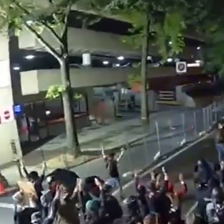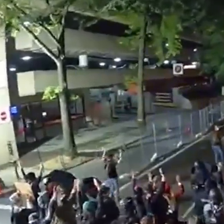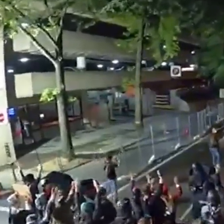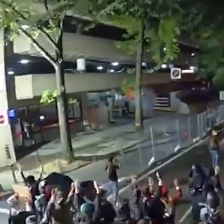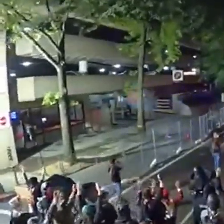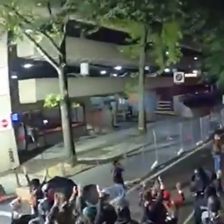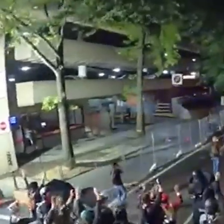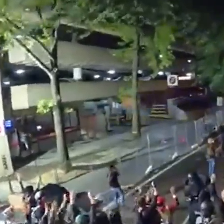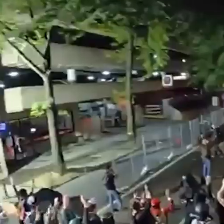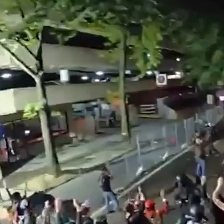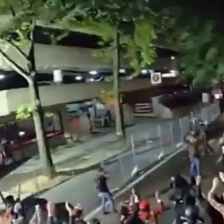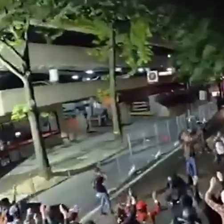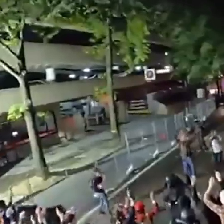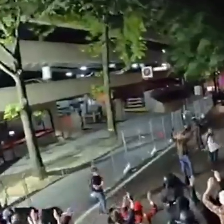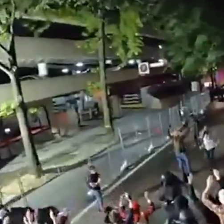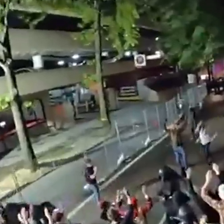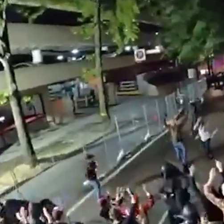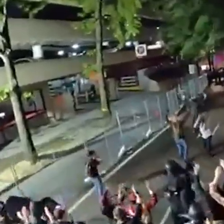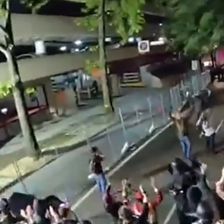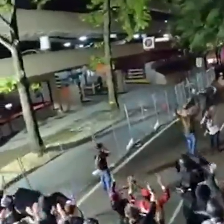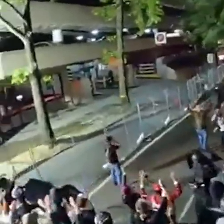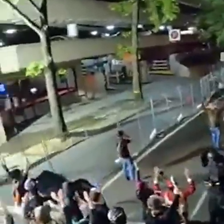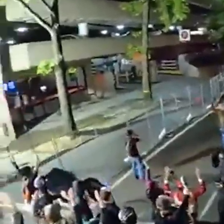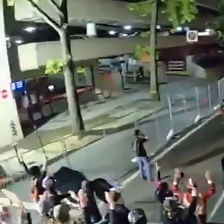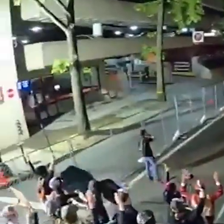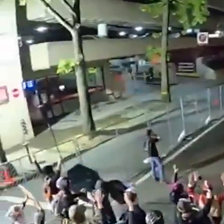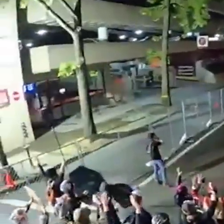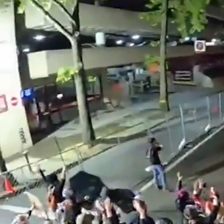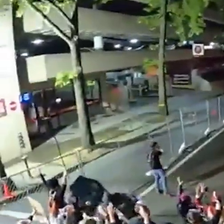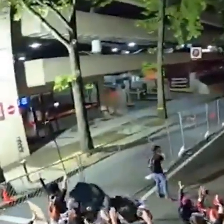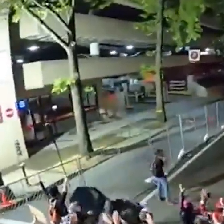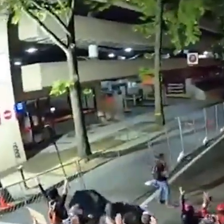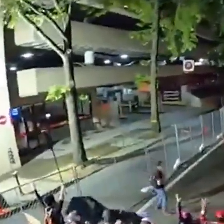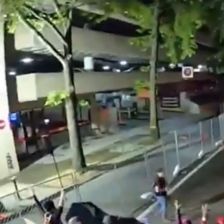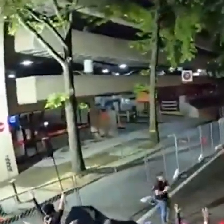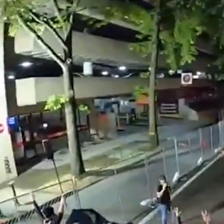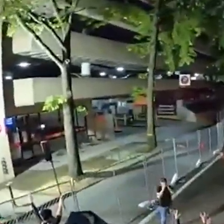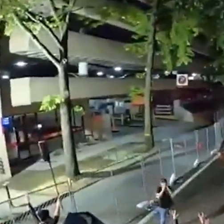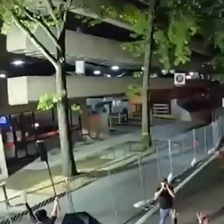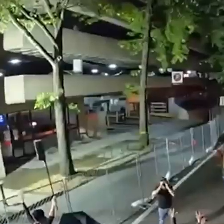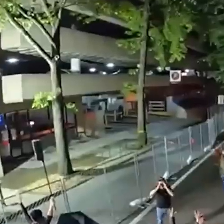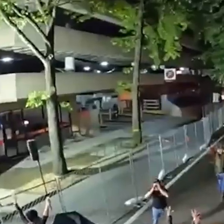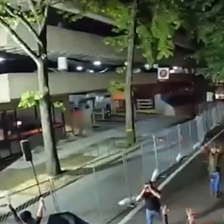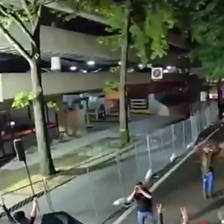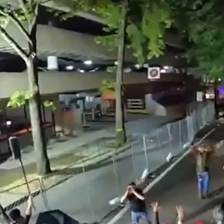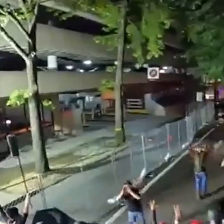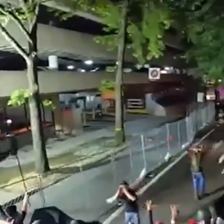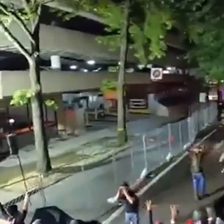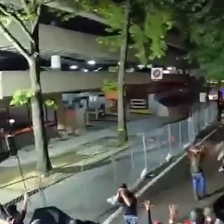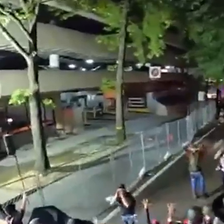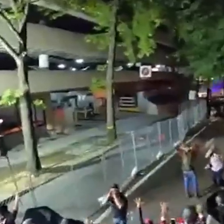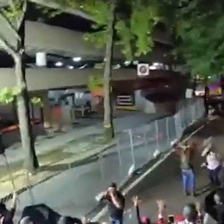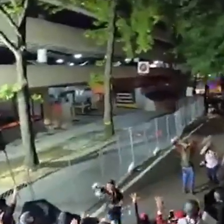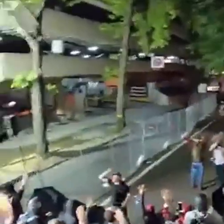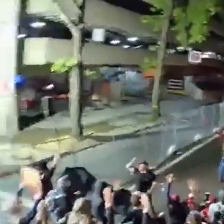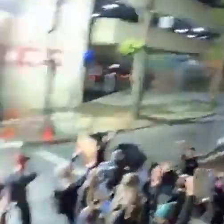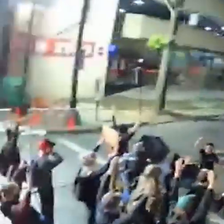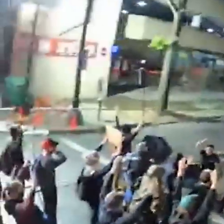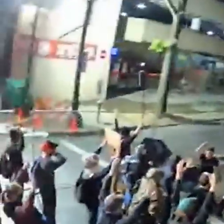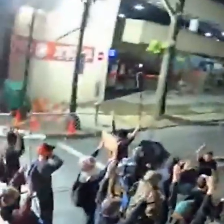thrown at the officers. You'll see the people with umbrellas up